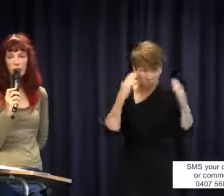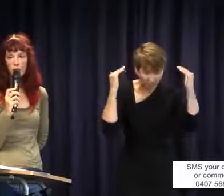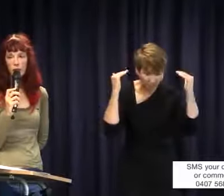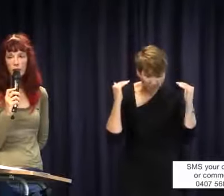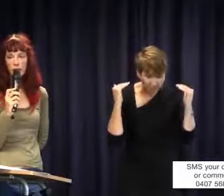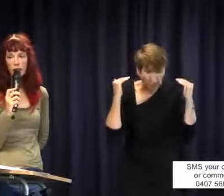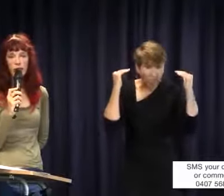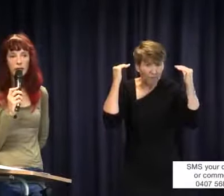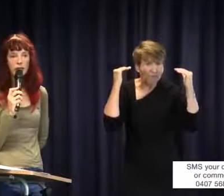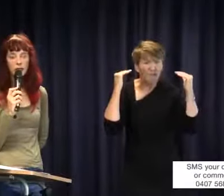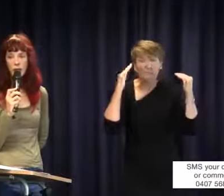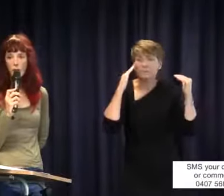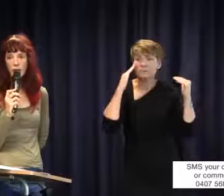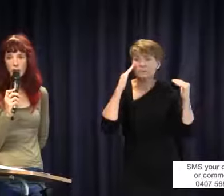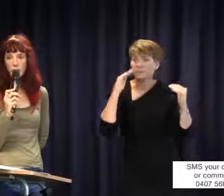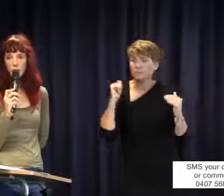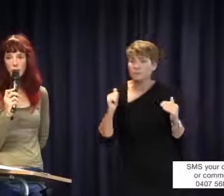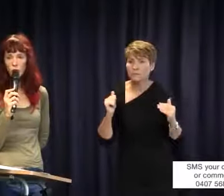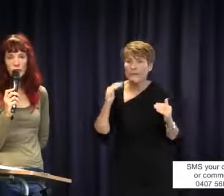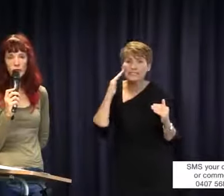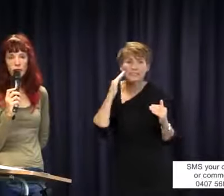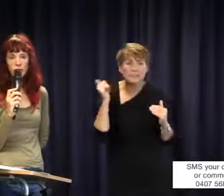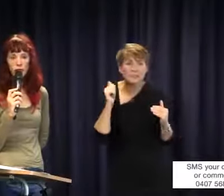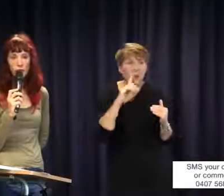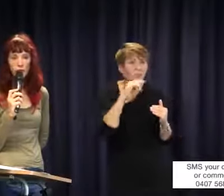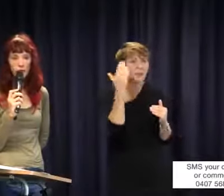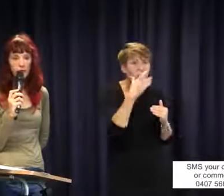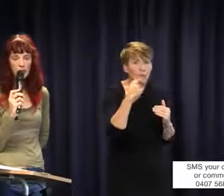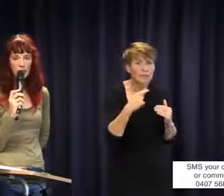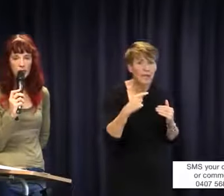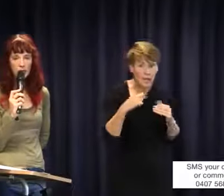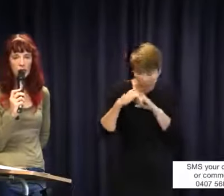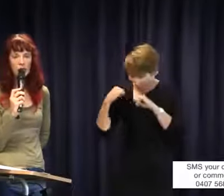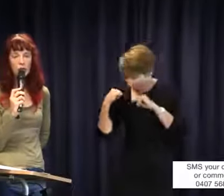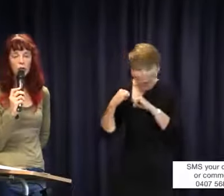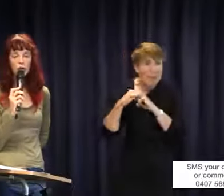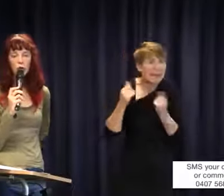not matter. It does not matter what the school says they have in their bank accounts. You